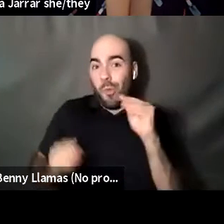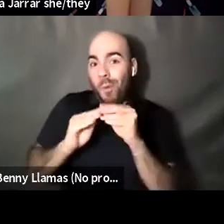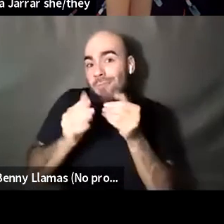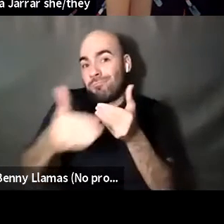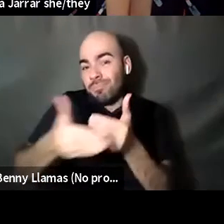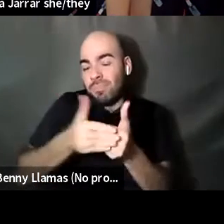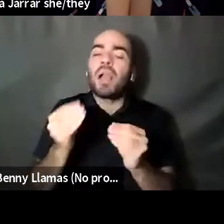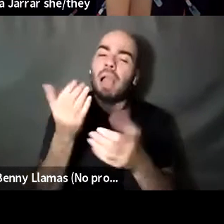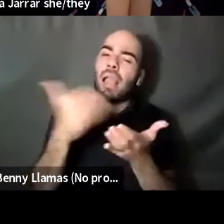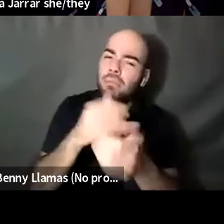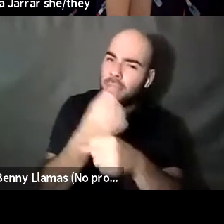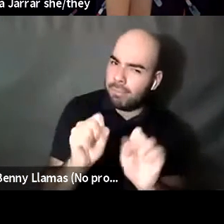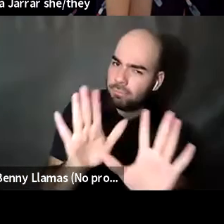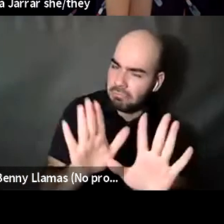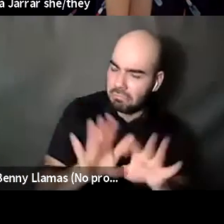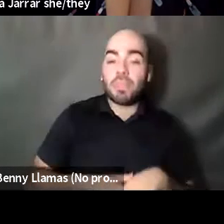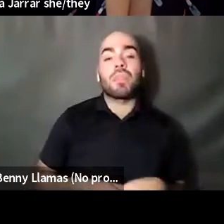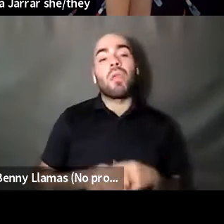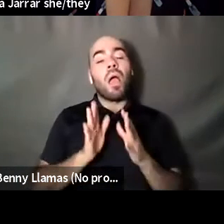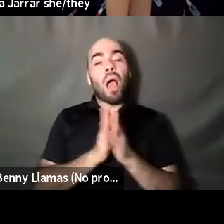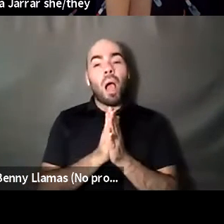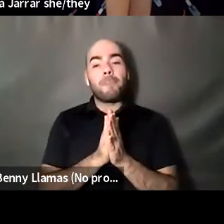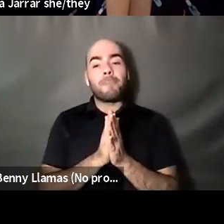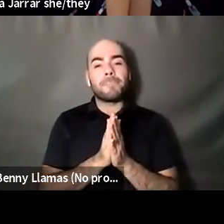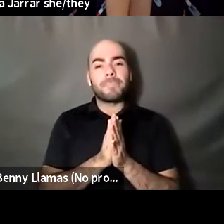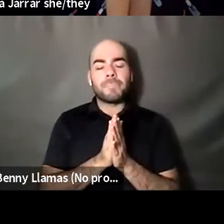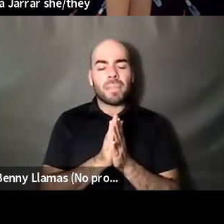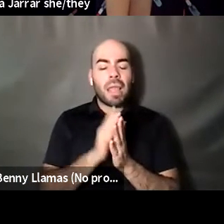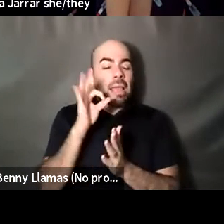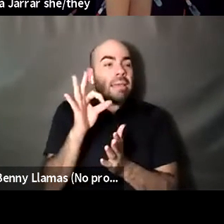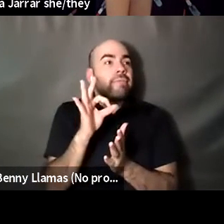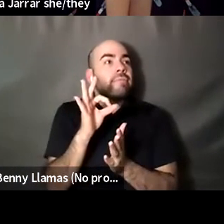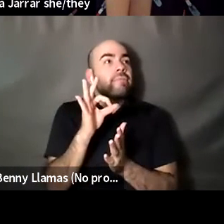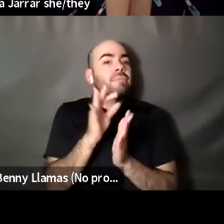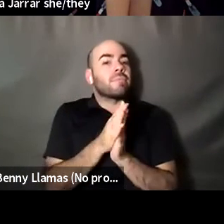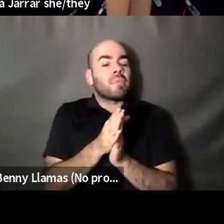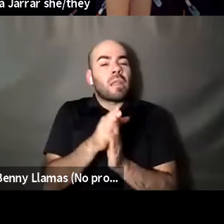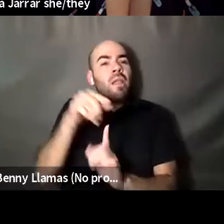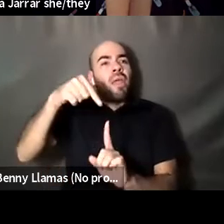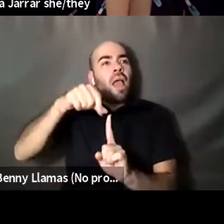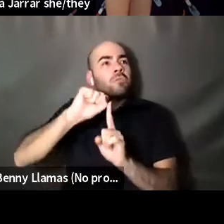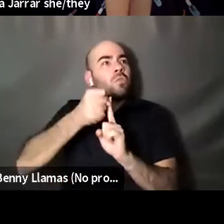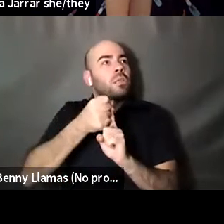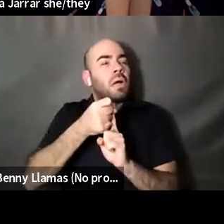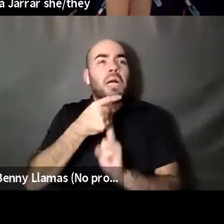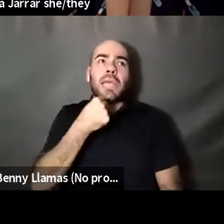Nahshon Anderson: So now it. How do I if anything that situation, I would actually say probably made me more.